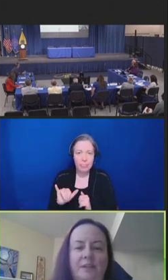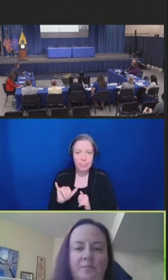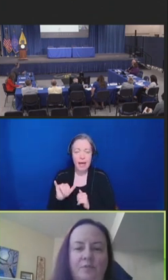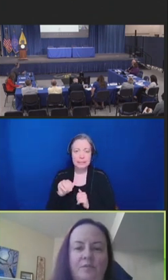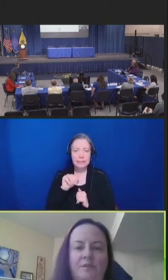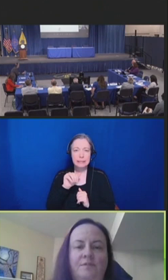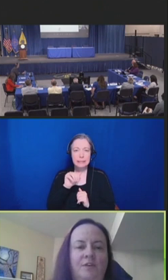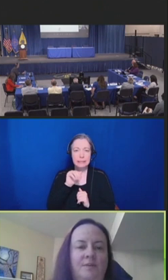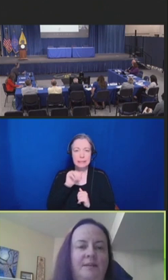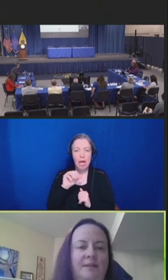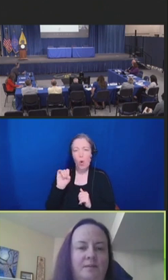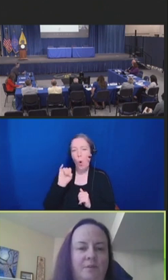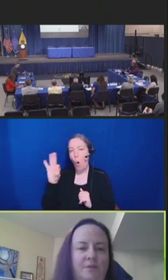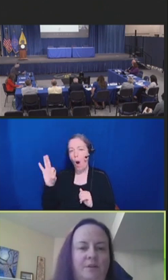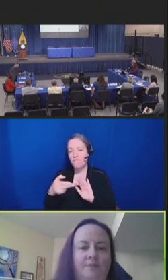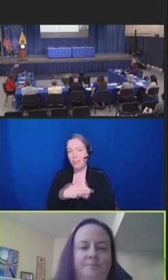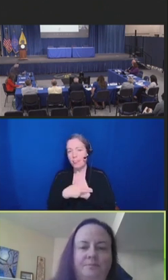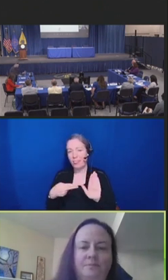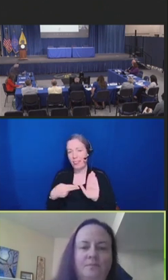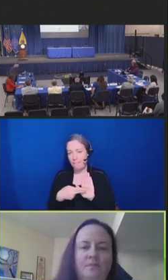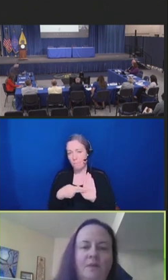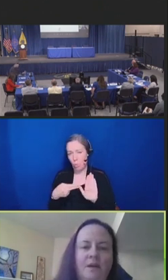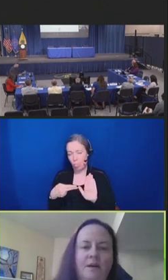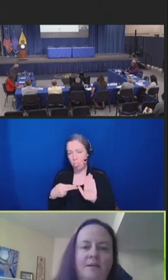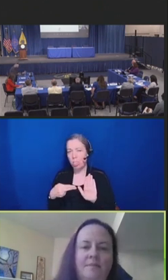approved for use as a booster.